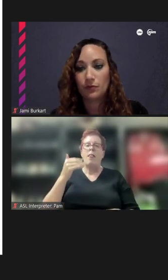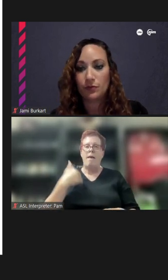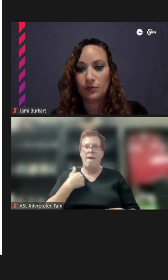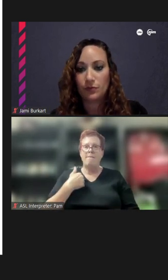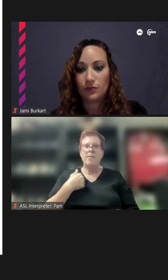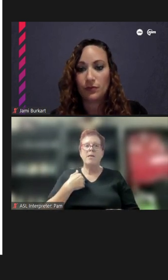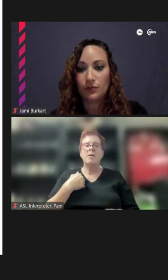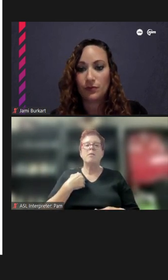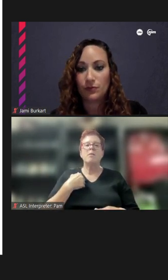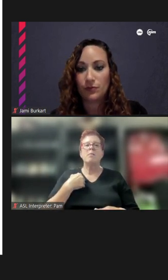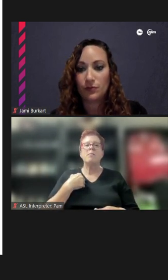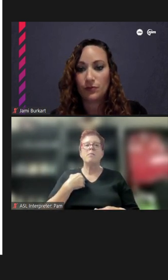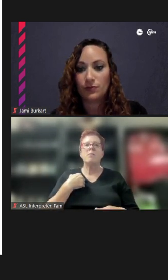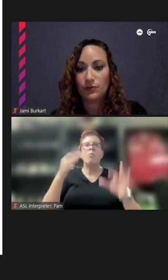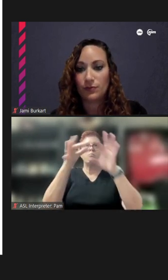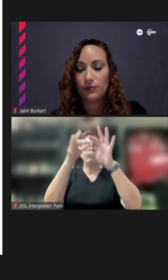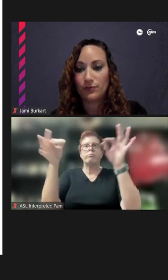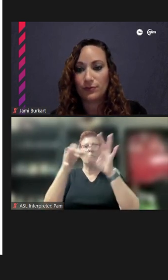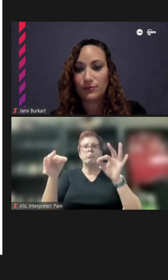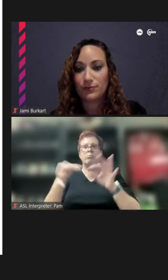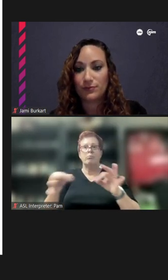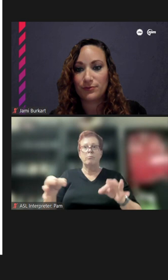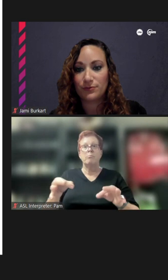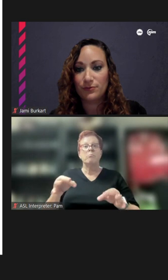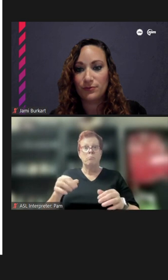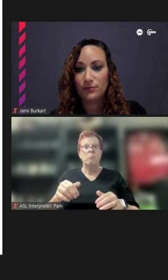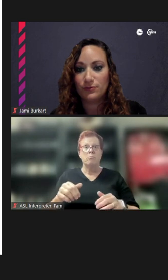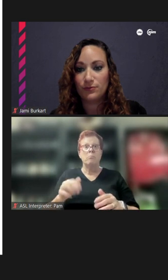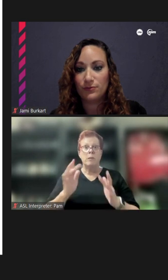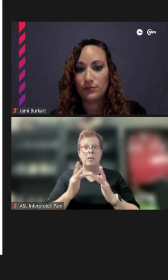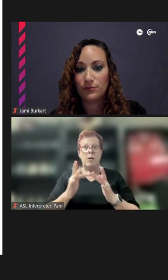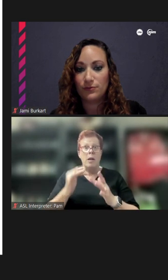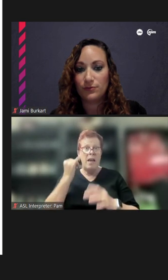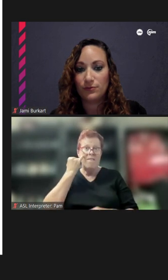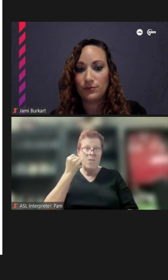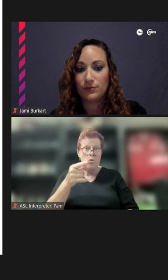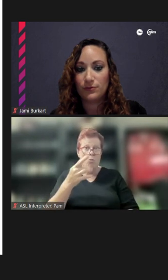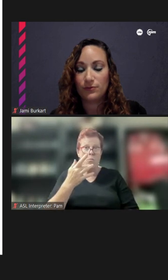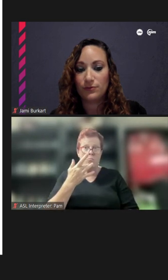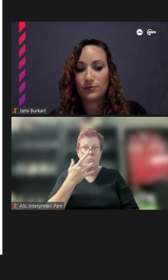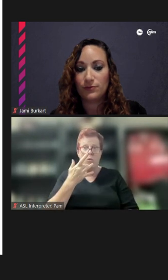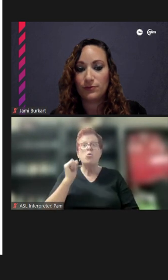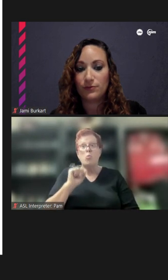communication facets, if you are more comfortable, or if you can express your ideas